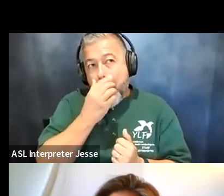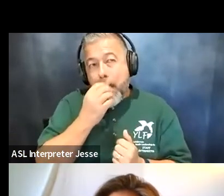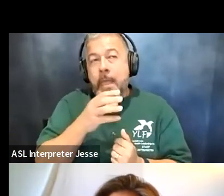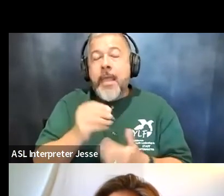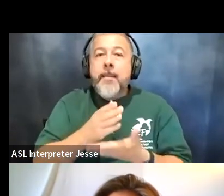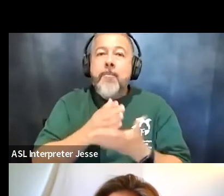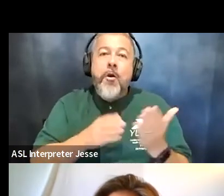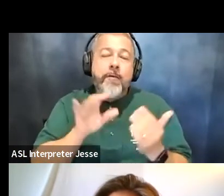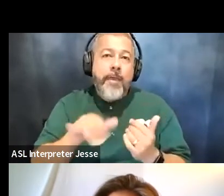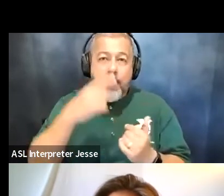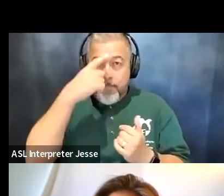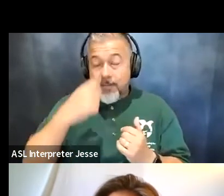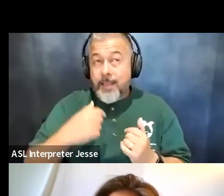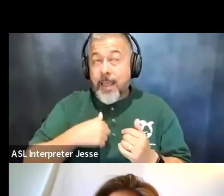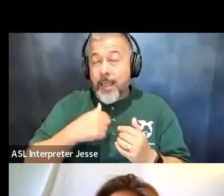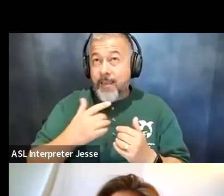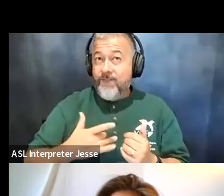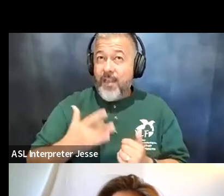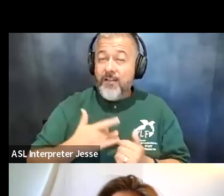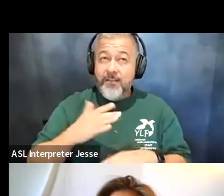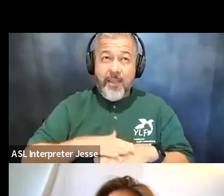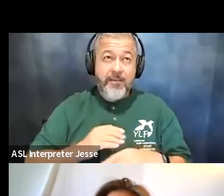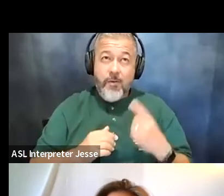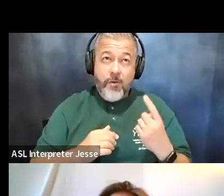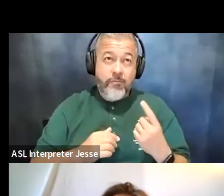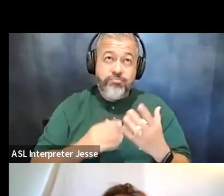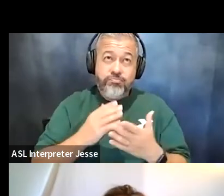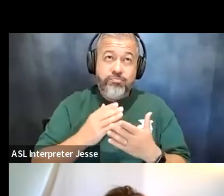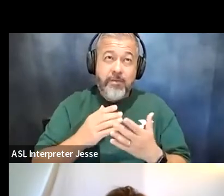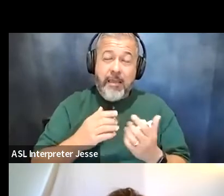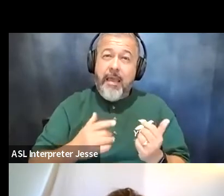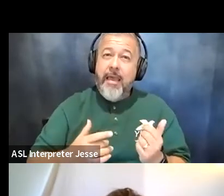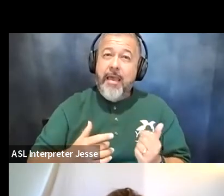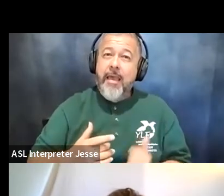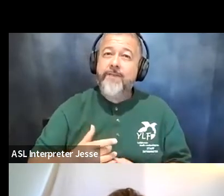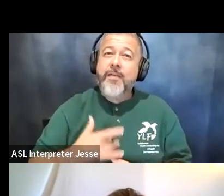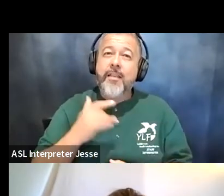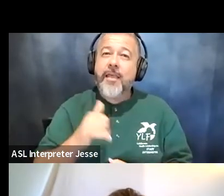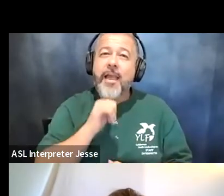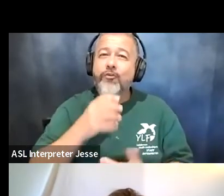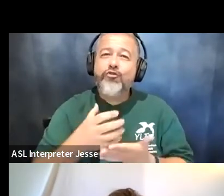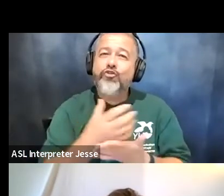that i felt at one point or another that i wasn't deserving of an education um because